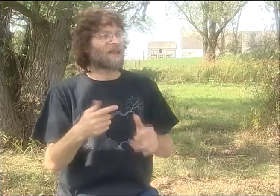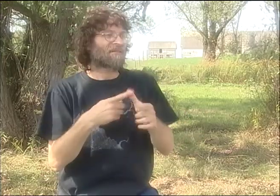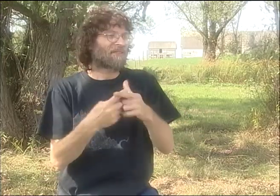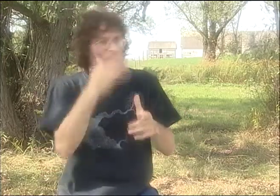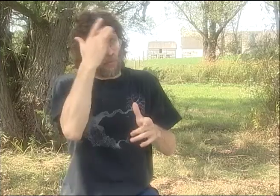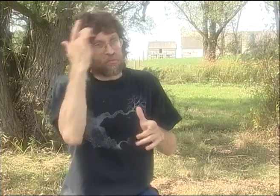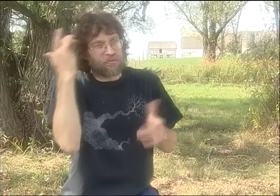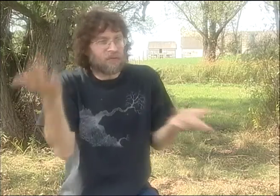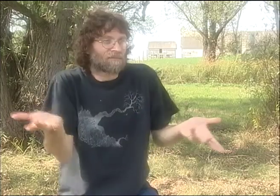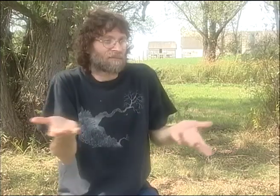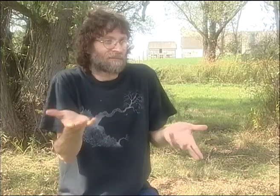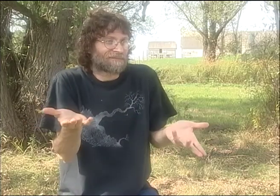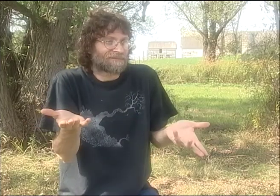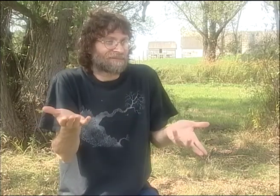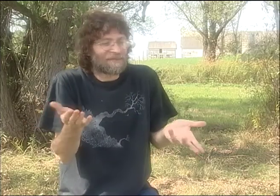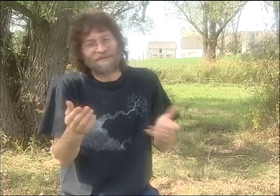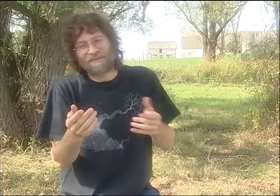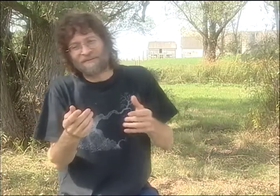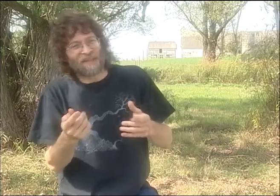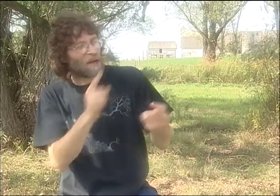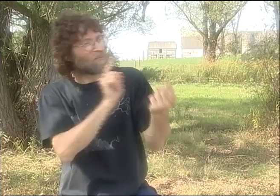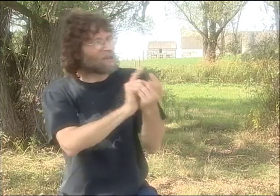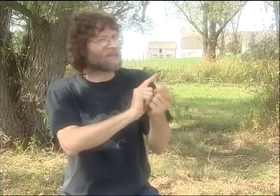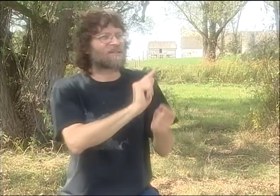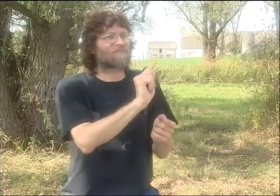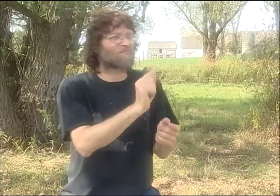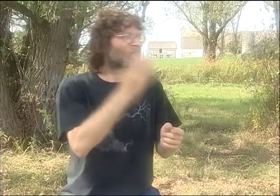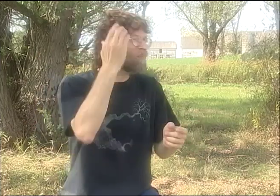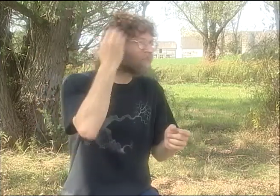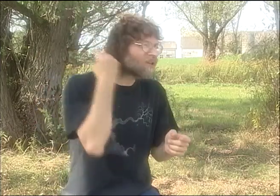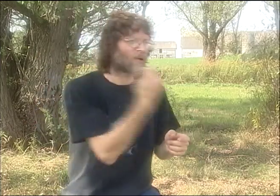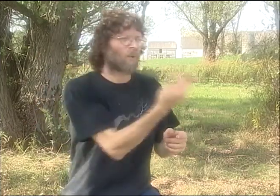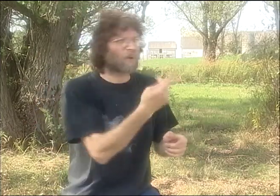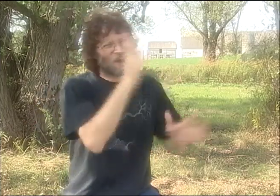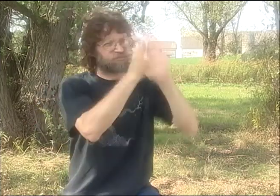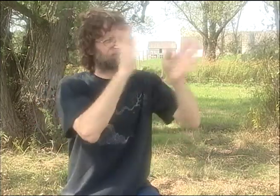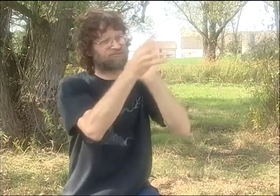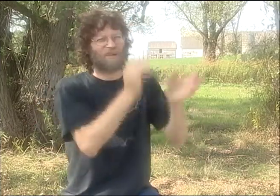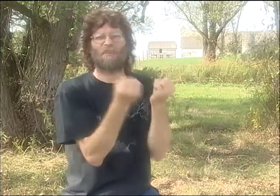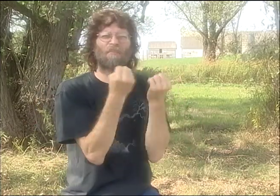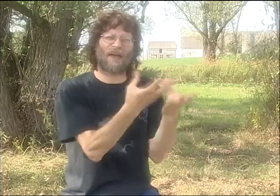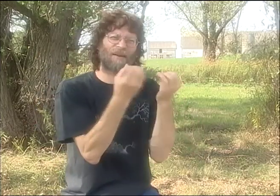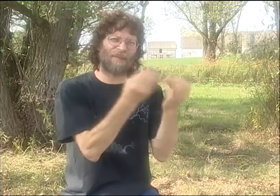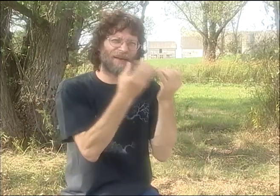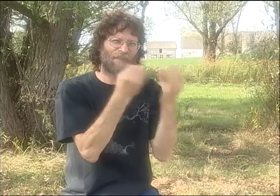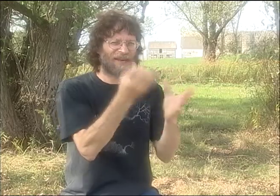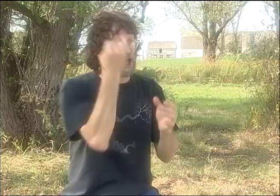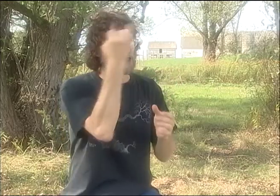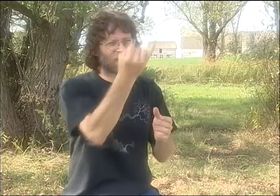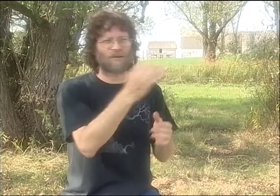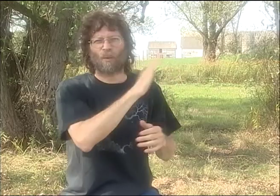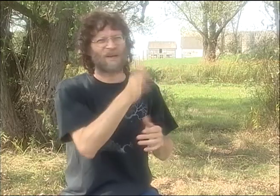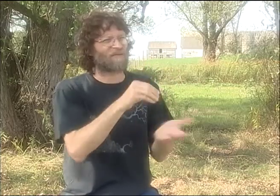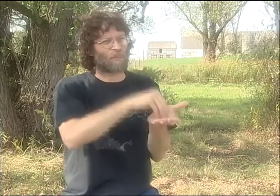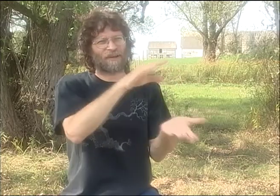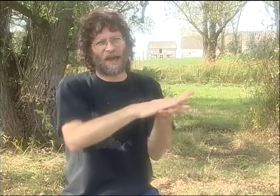WE CAME UP WITH STORIES TOGETHER, AND THEN WE WOULD LAUGH OUR ASSES OFF, AND THEN WE WOULD COMPLETELY FORGET THEM AFTERWARDS. I MET PETER.